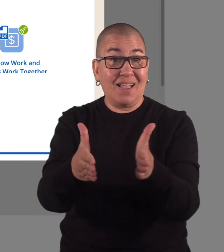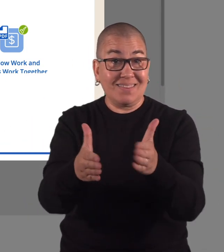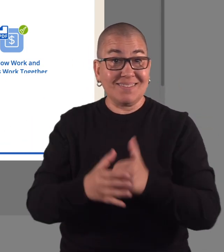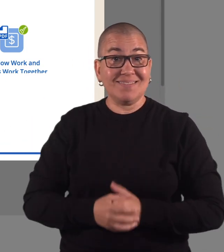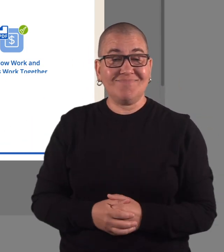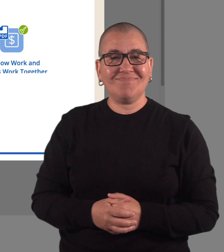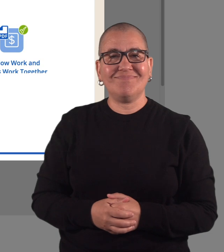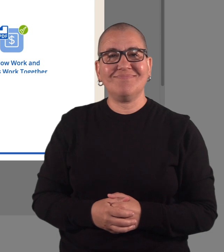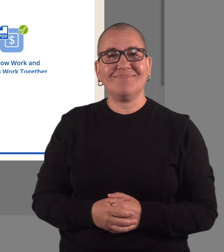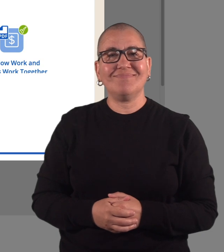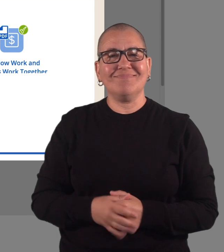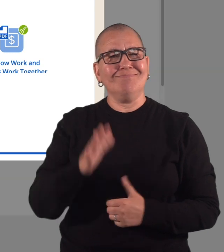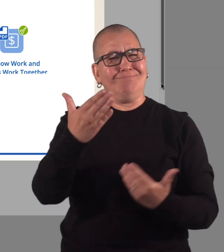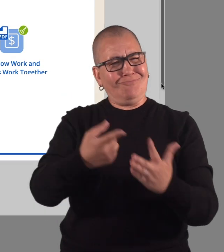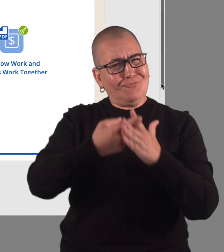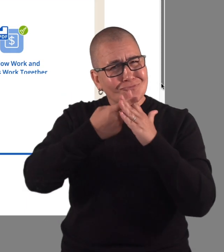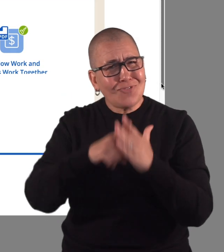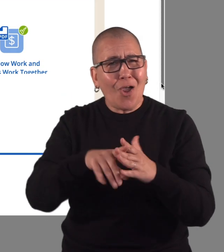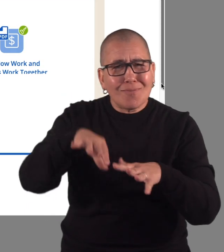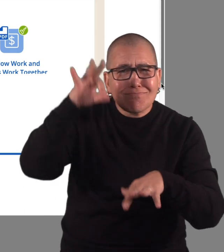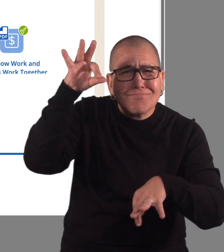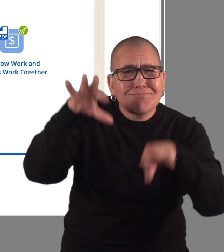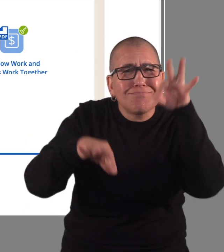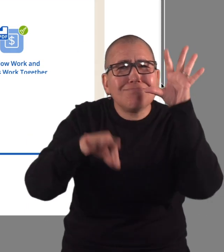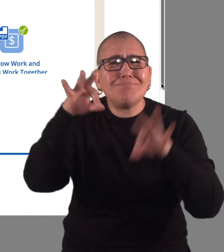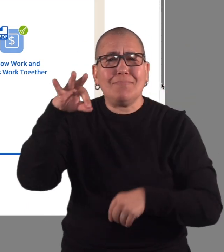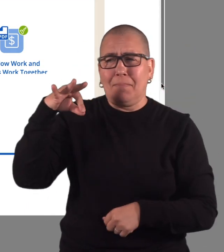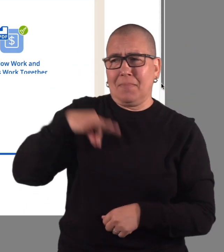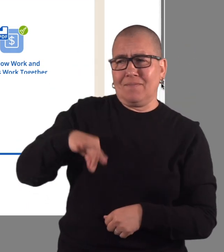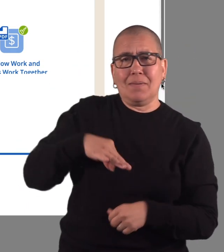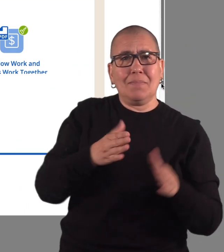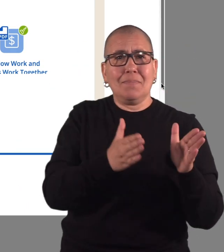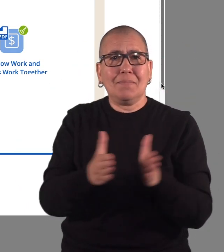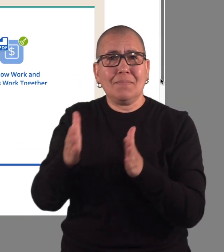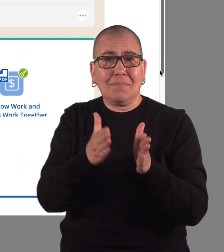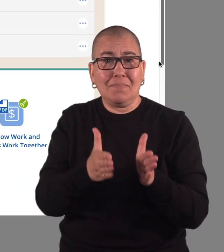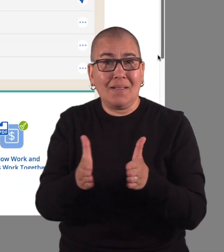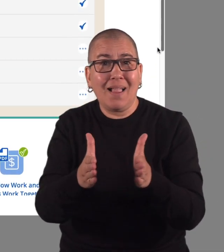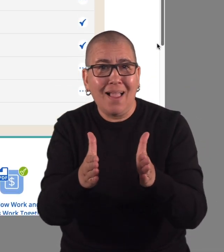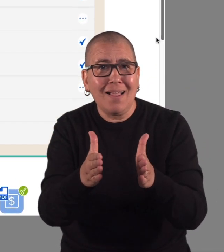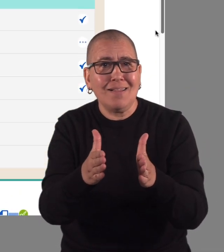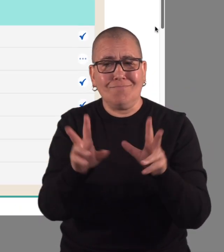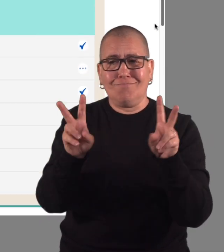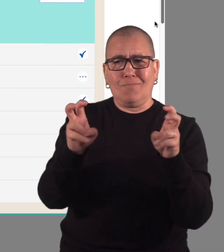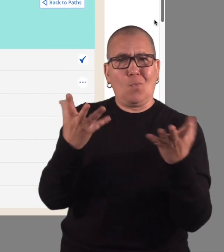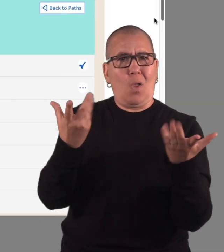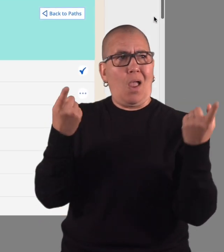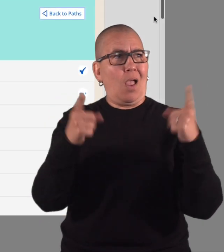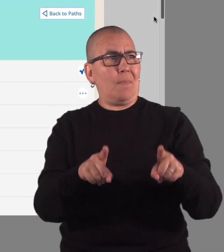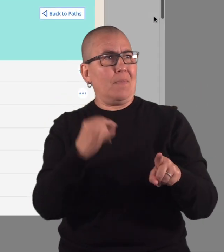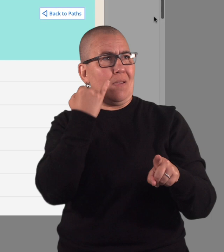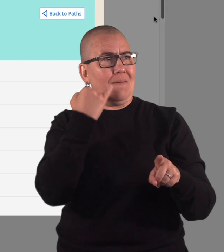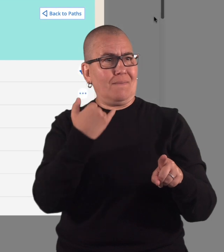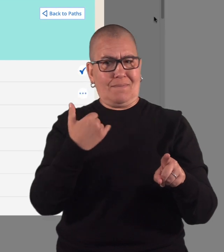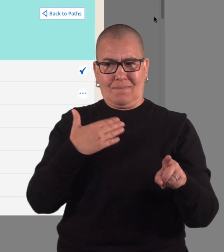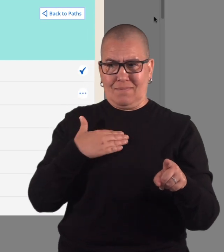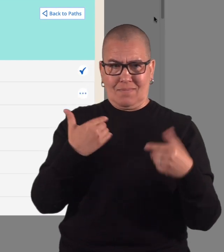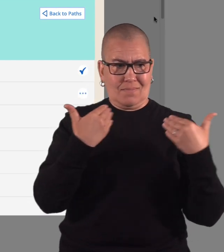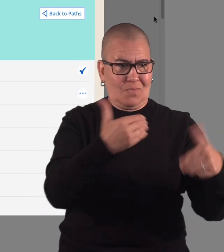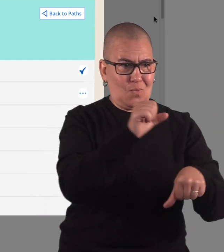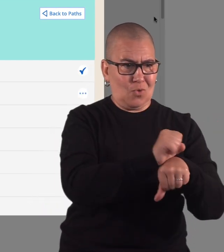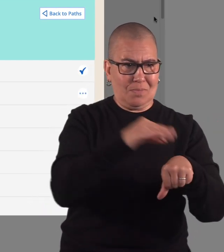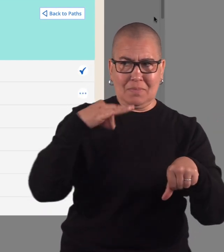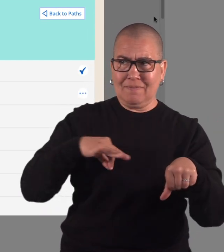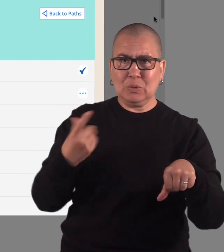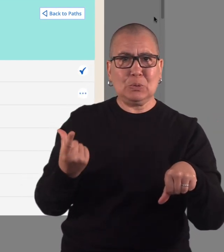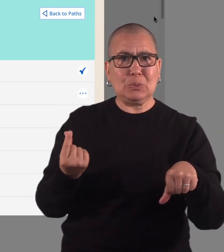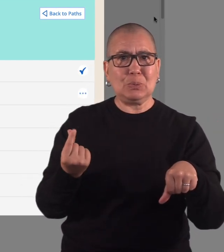Start exploring the benefits planning path "What happens to my benefits when I work?"